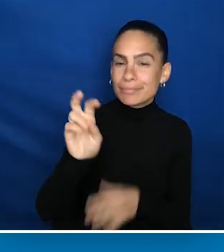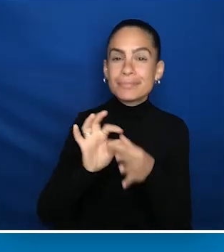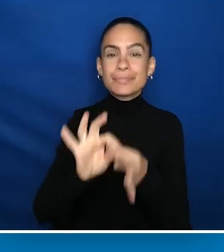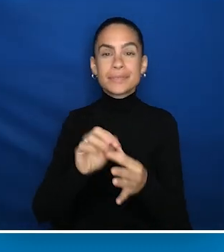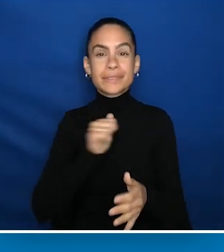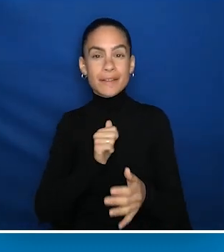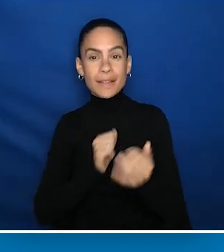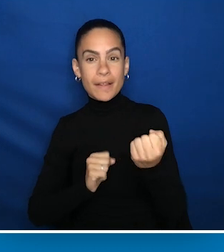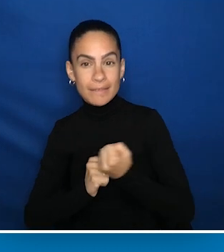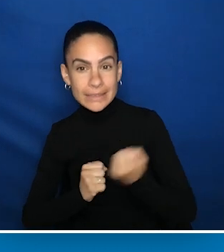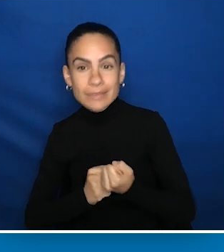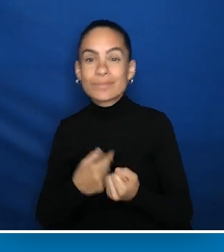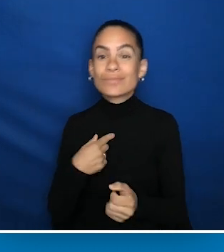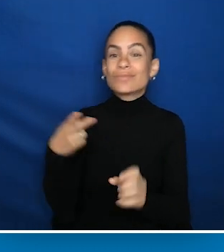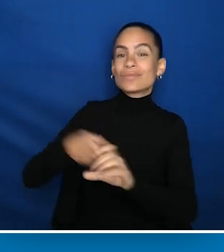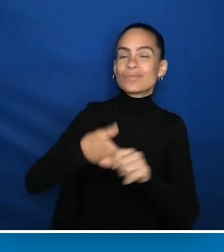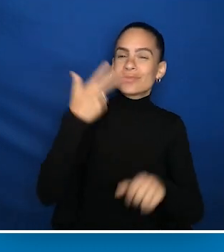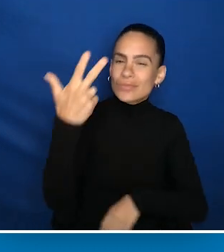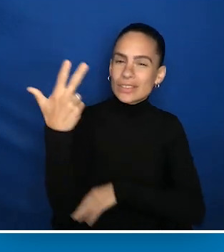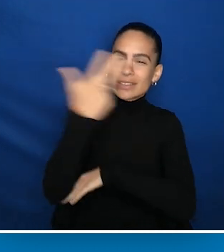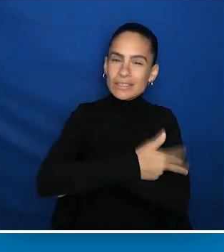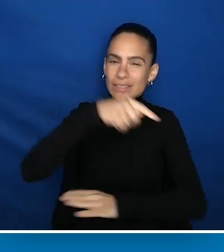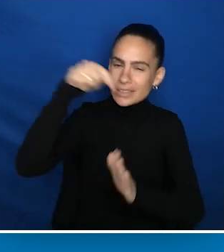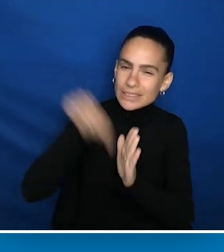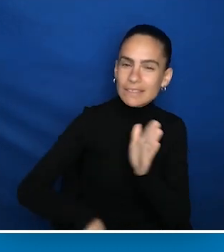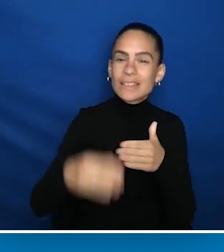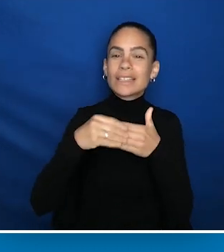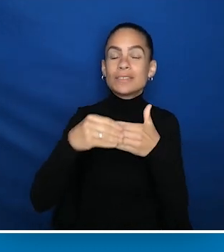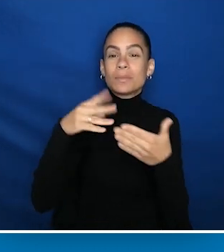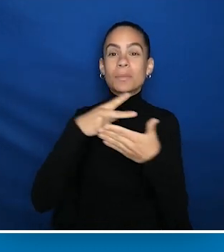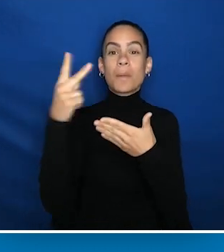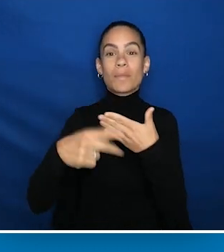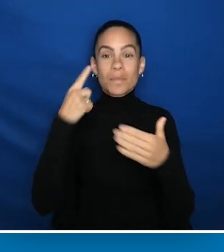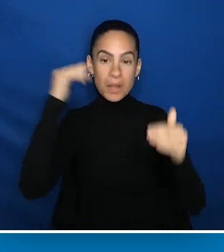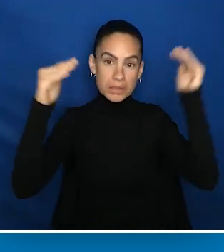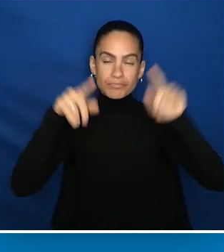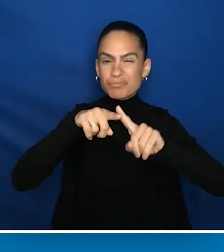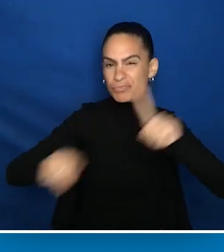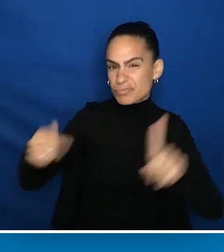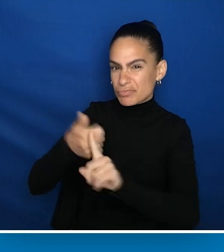I participated in a three-day intensive leadership program for adults with disabilities, across disabilities,